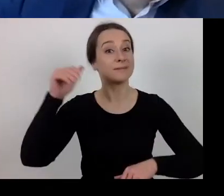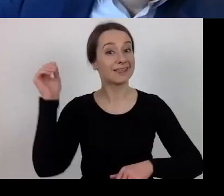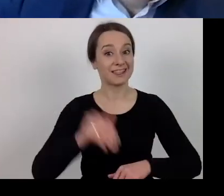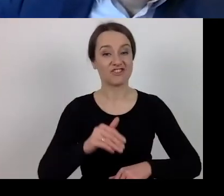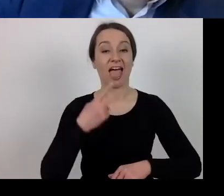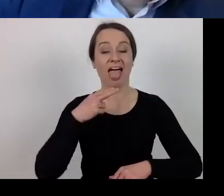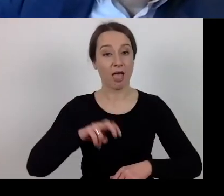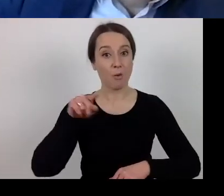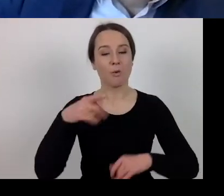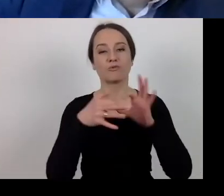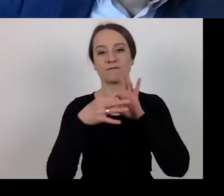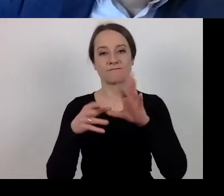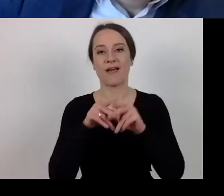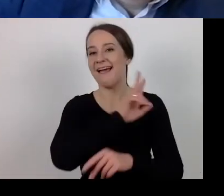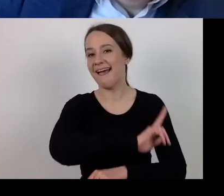applies to each entity individually.